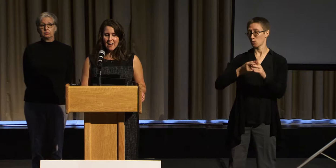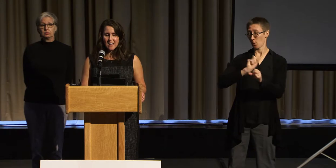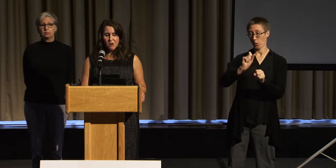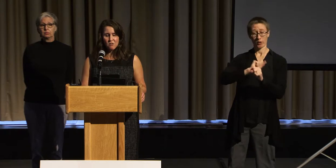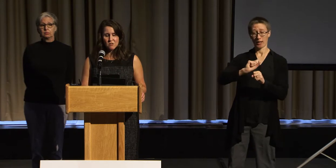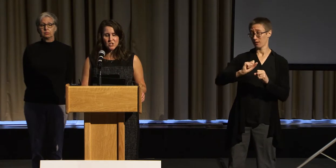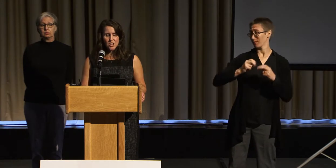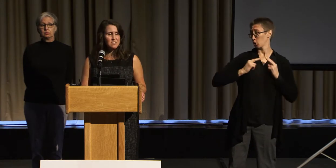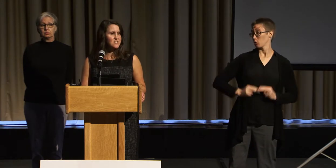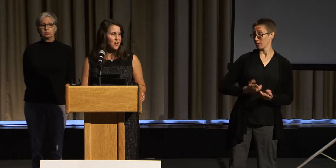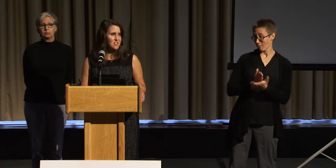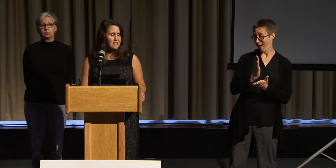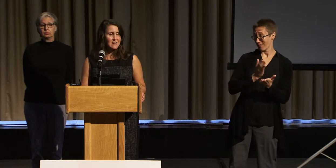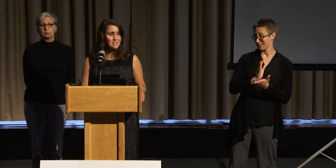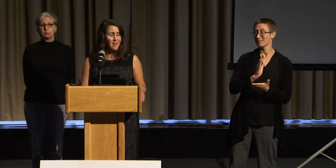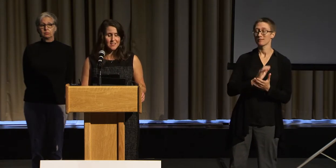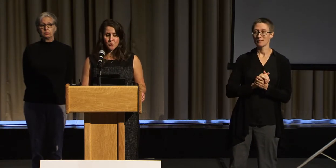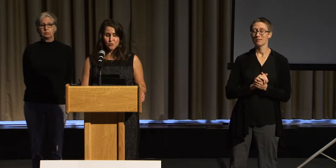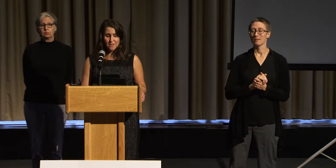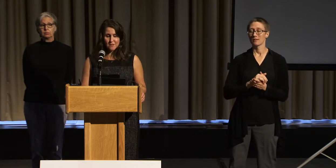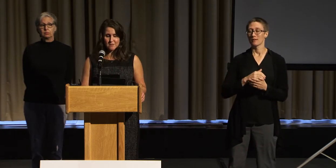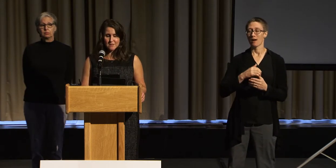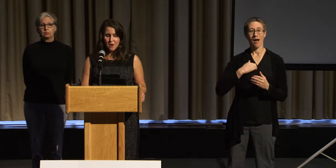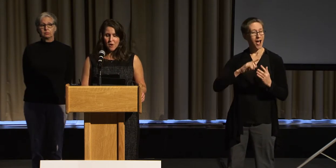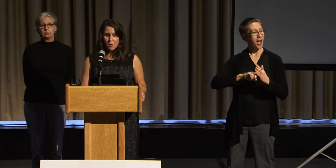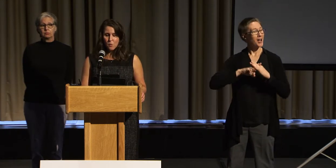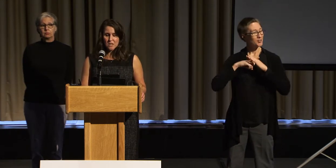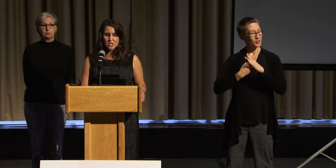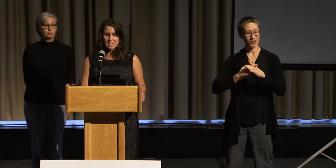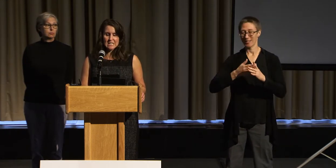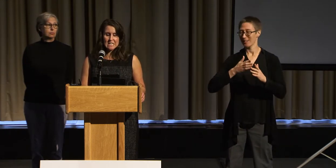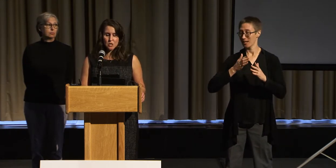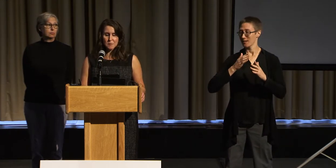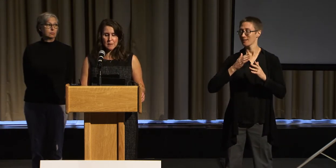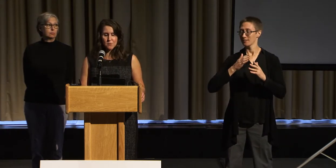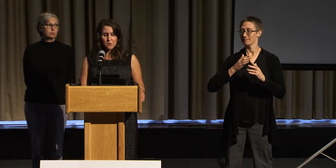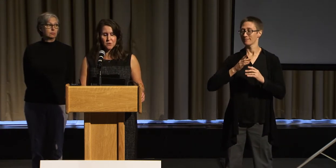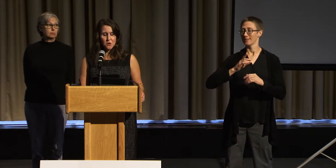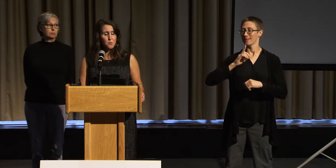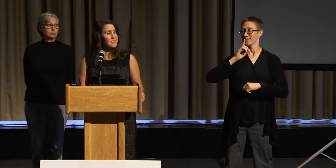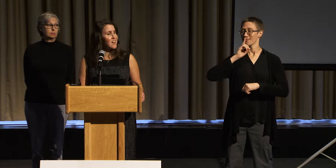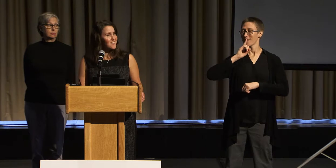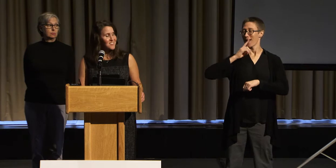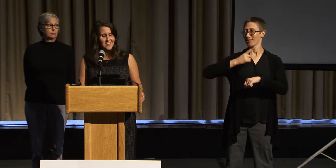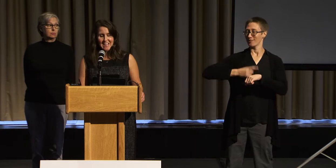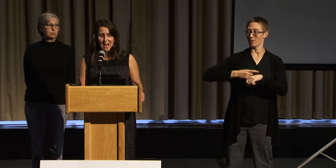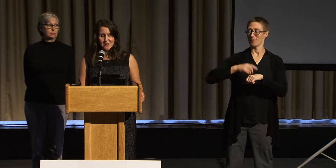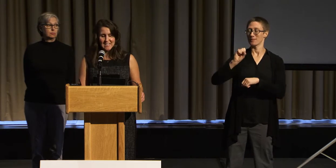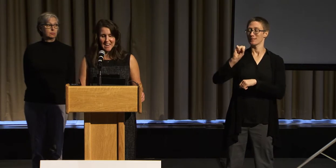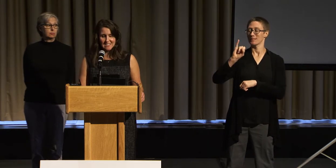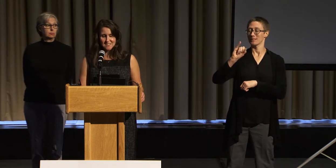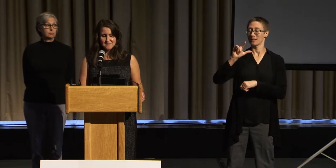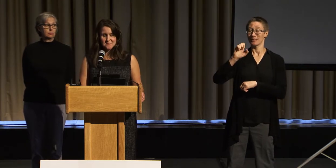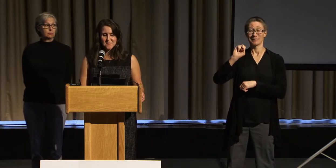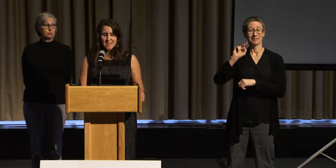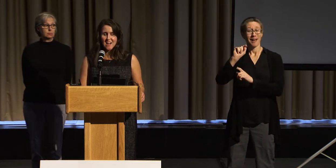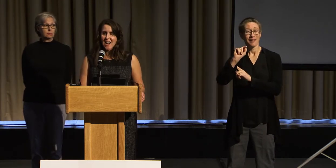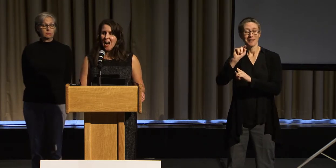I had also just started Silent Rhythms, which is to teach people who were deaf how to dance.